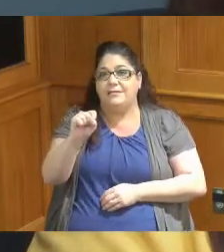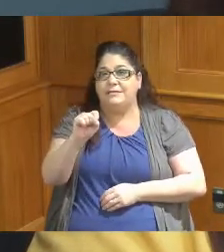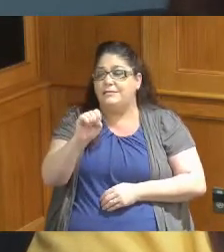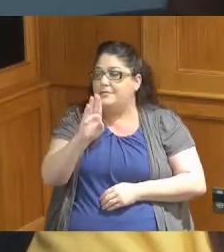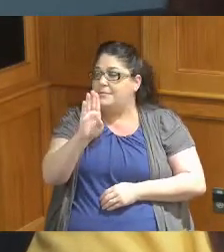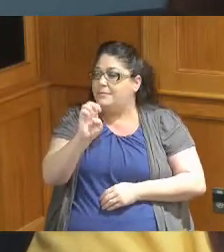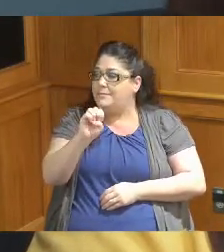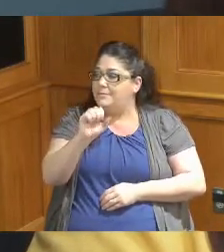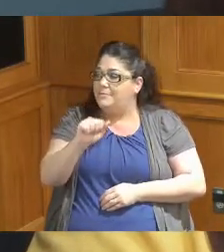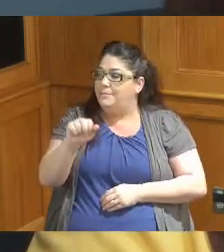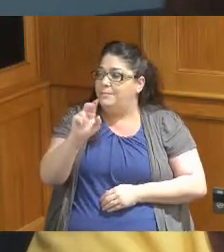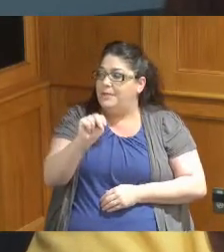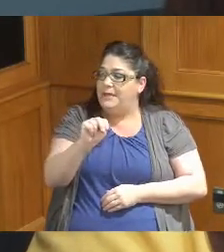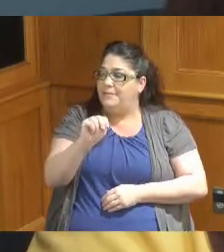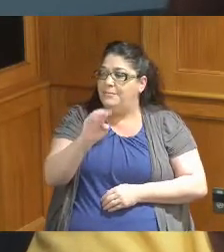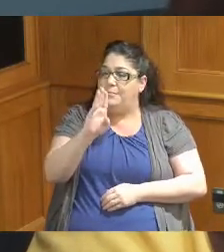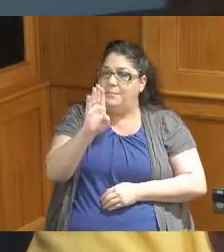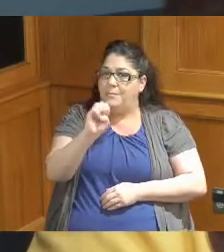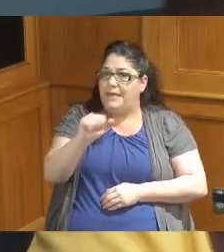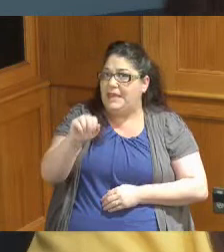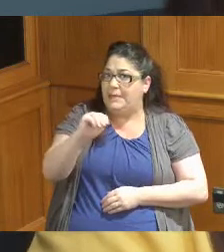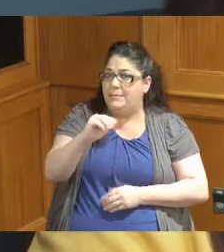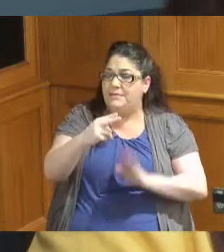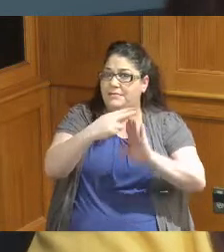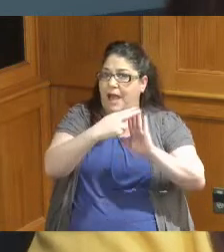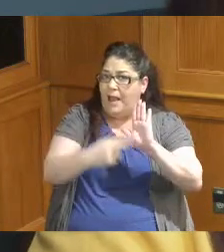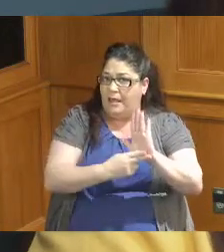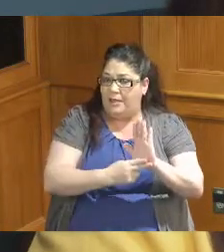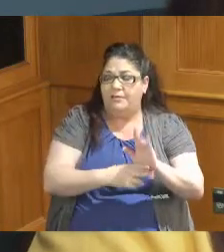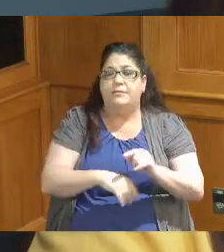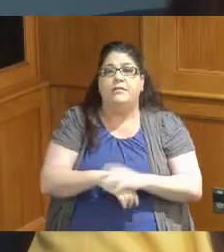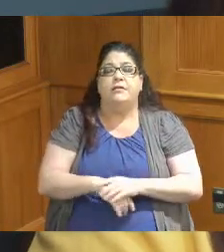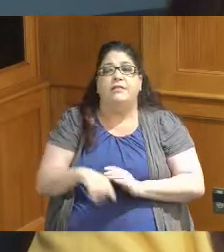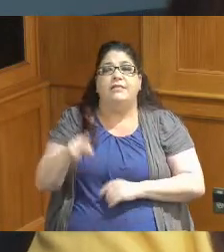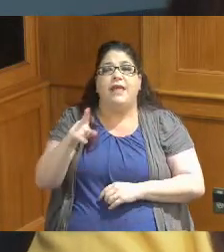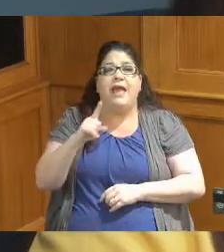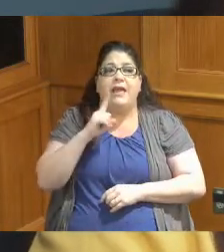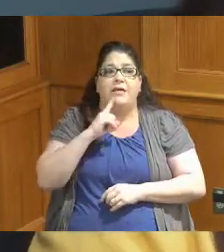to be a part of that but they're having a great fundraiser in May that I plan on being a part of